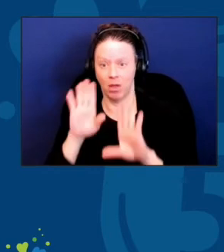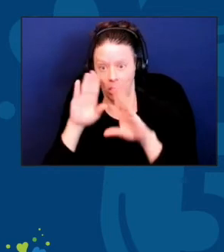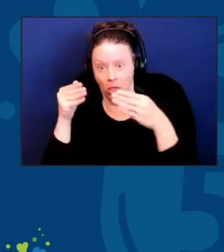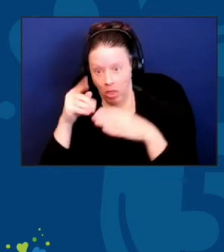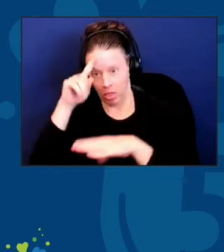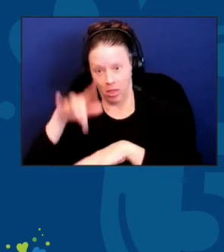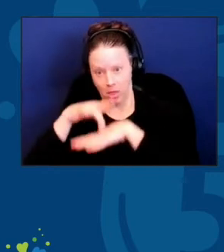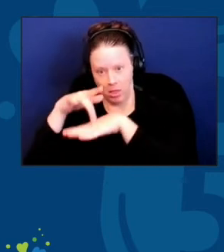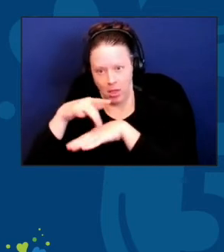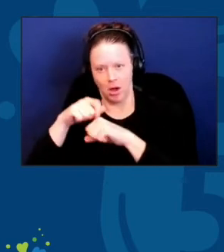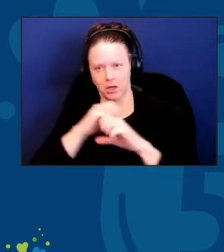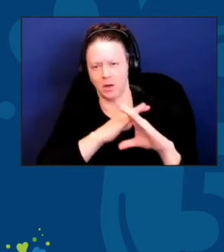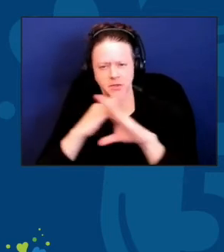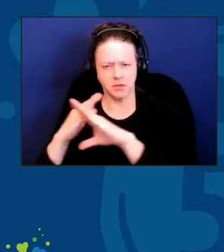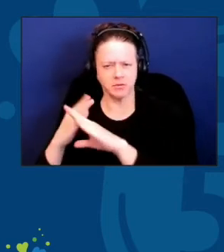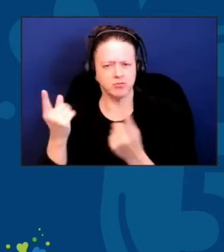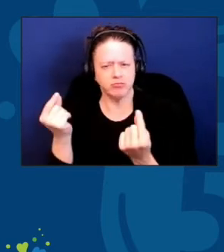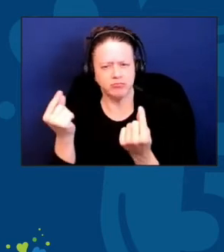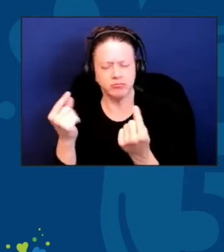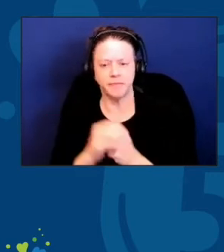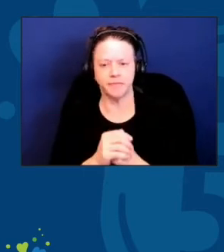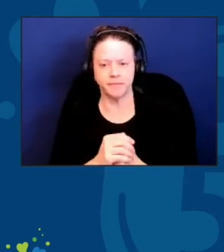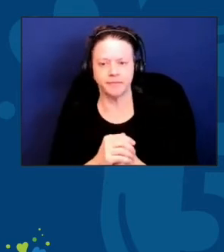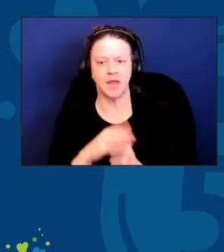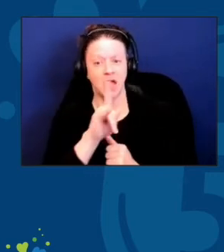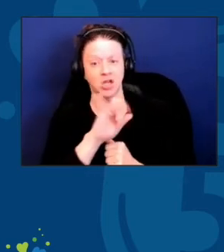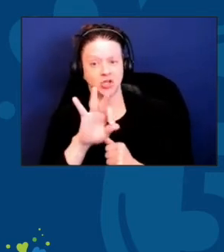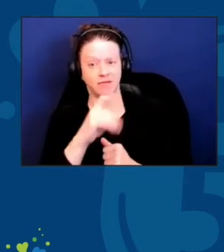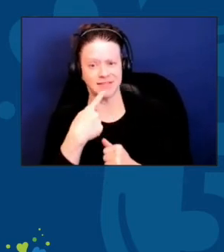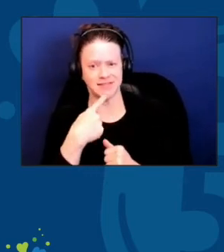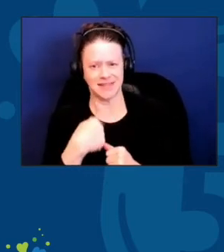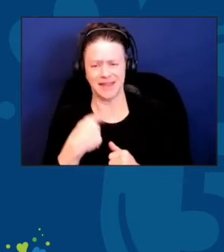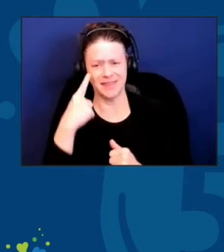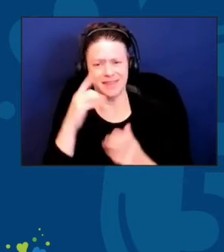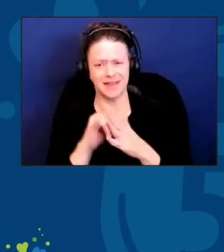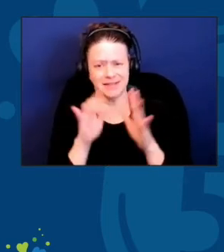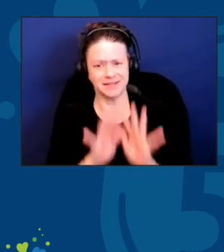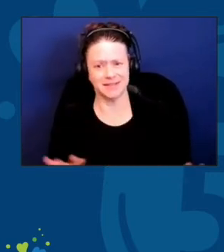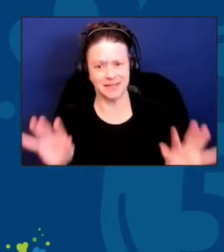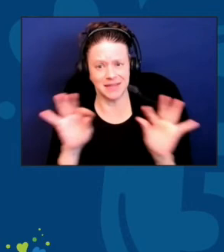I think, that's key. And, I think, for innovation to function,